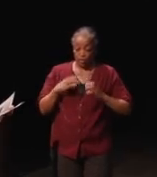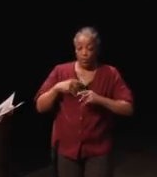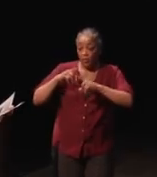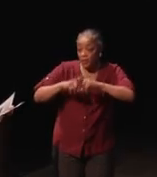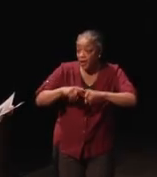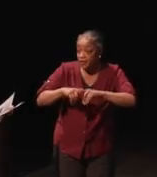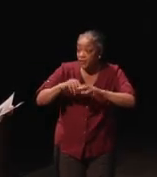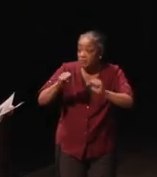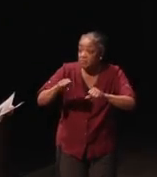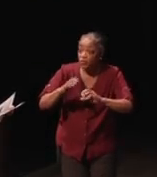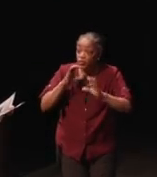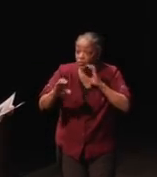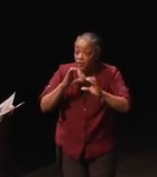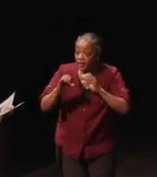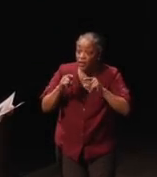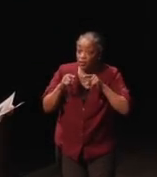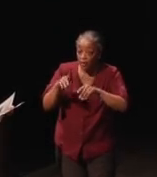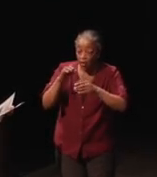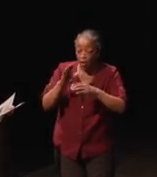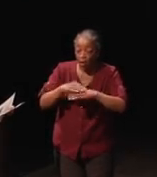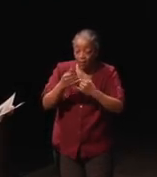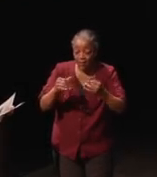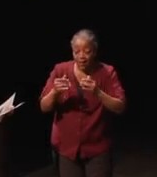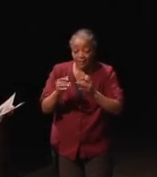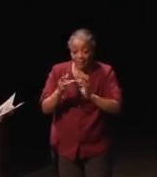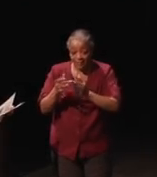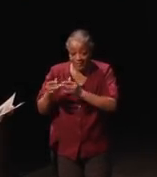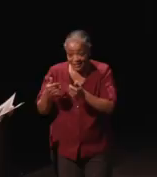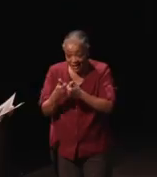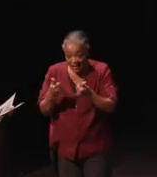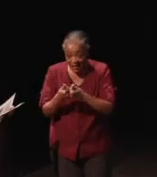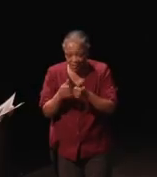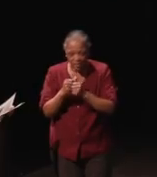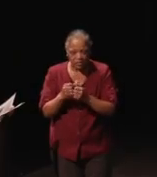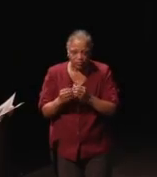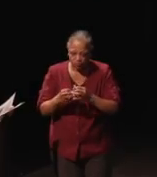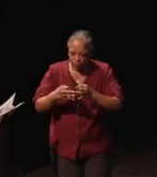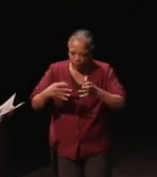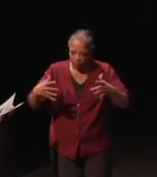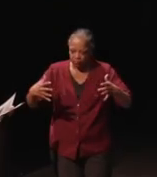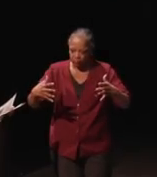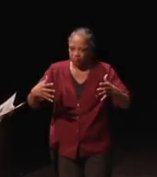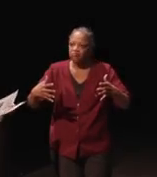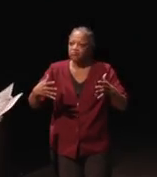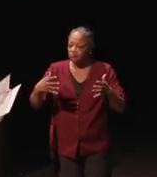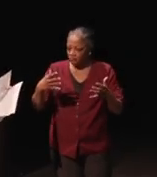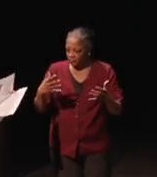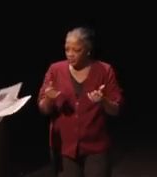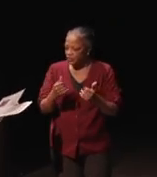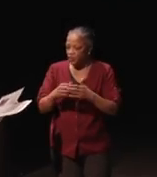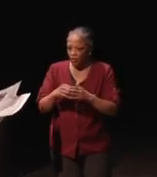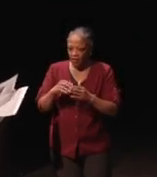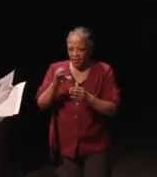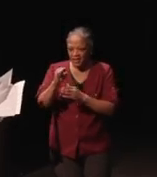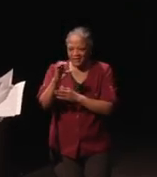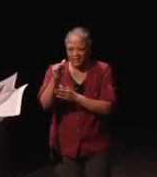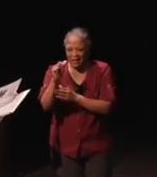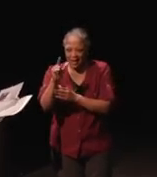communicate during online games has grown, and so the scale if you look at the public interest